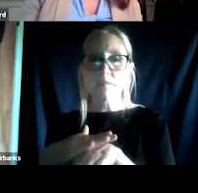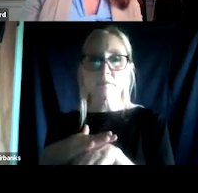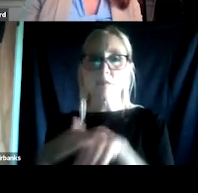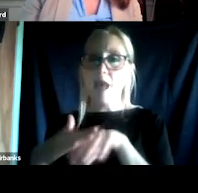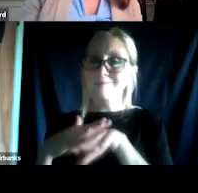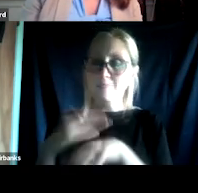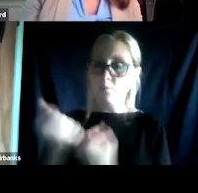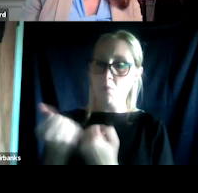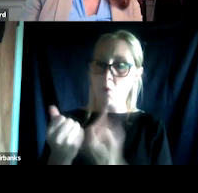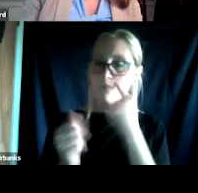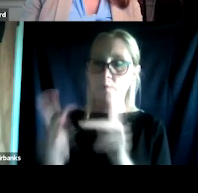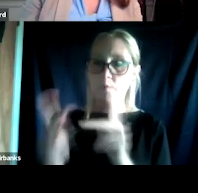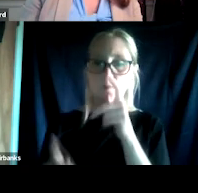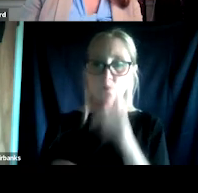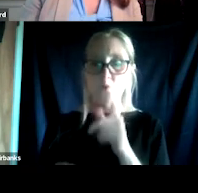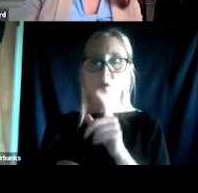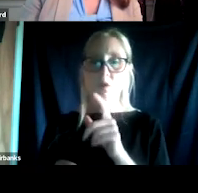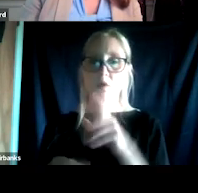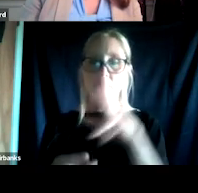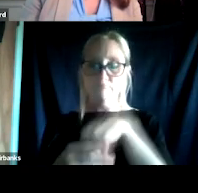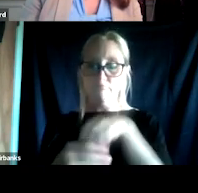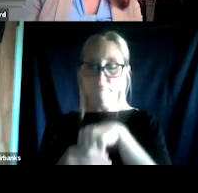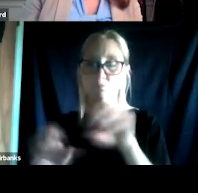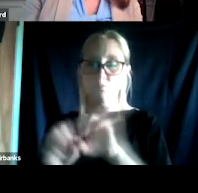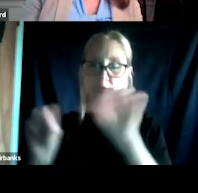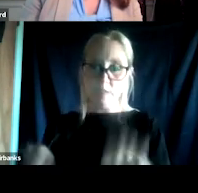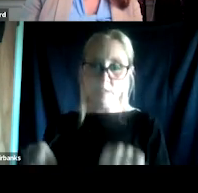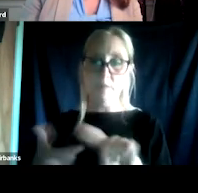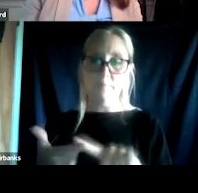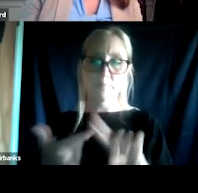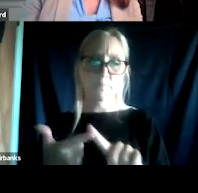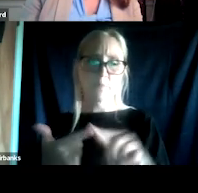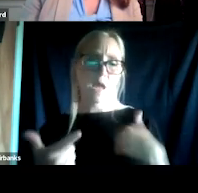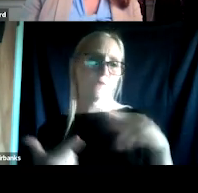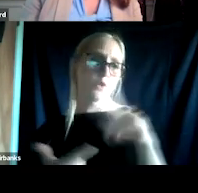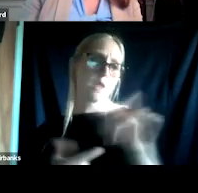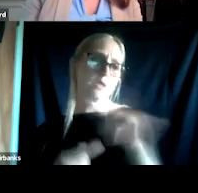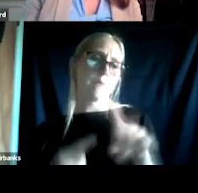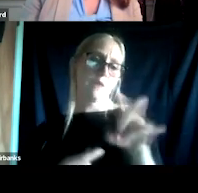who might be interfacing with the criminal legal system. There's a question about veterans courts